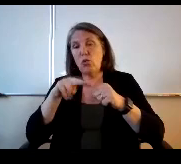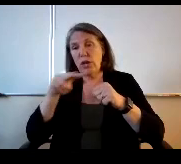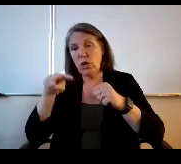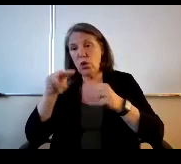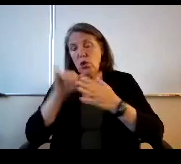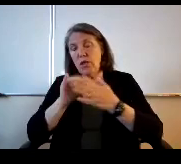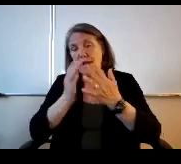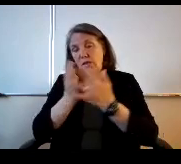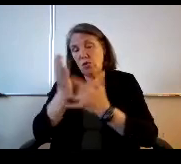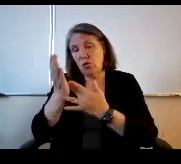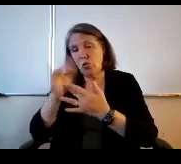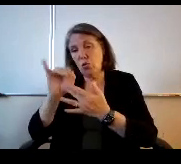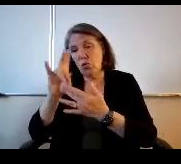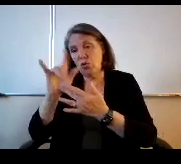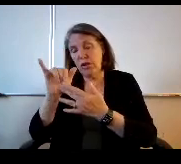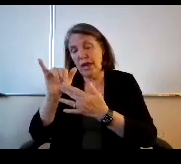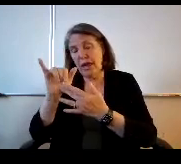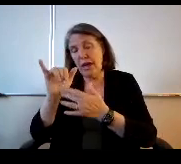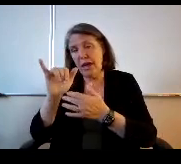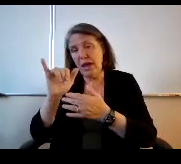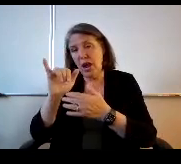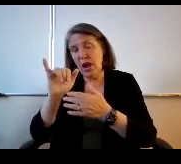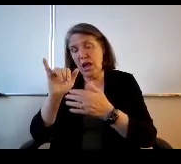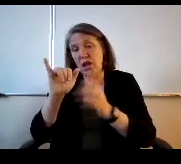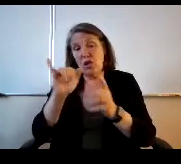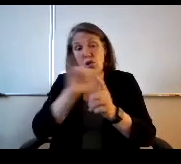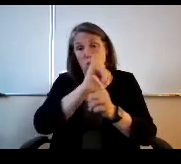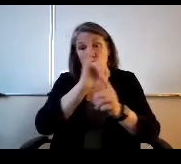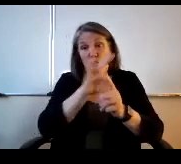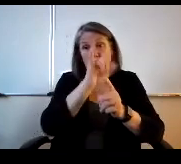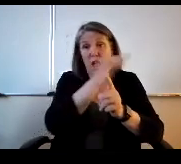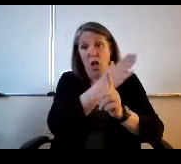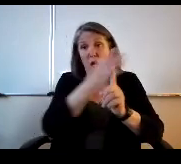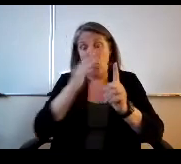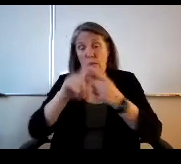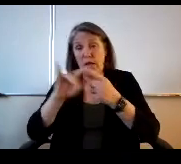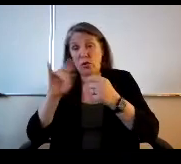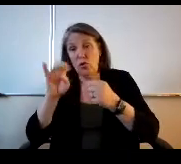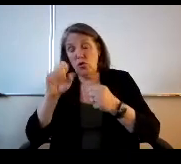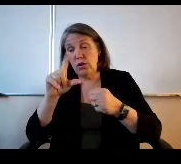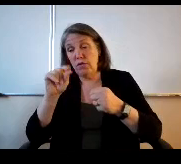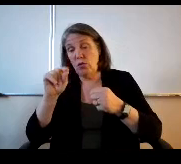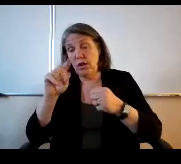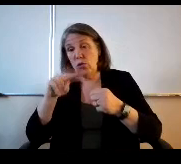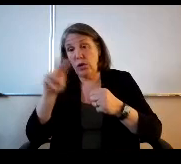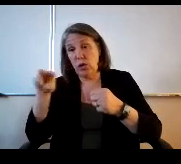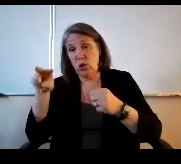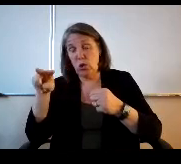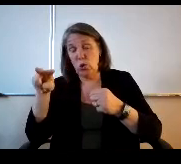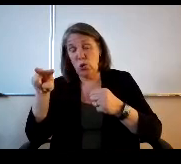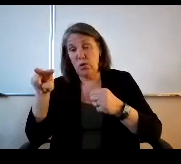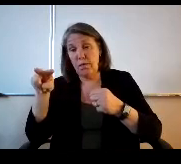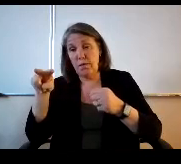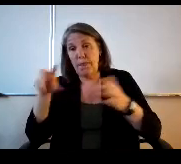the way till June of 2022 and then a fiscal year 2223 where we talked about